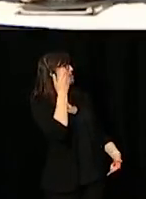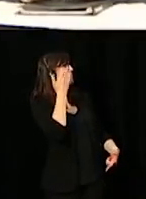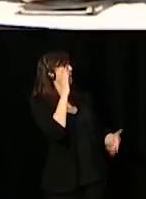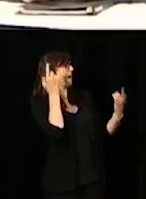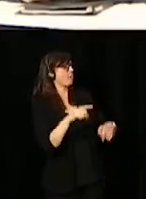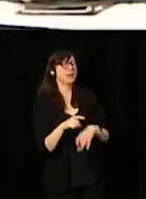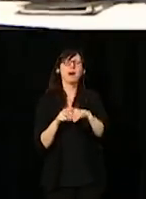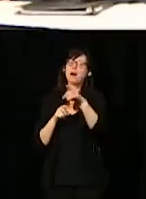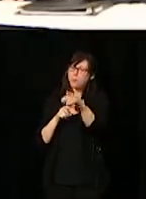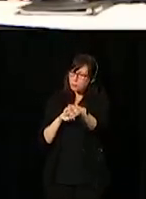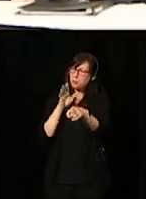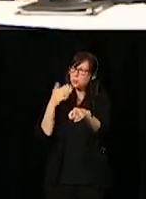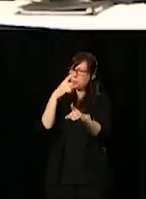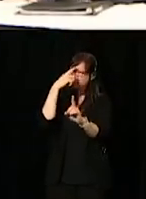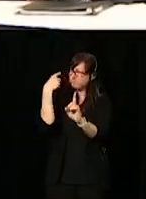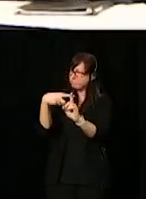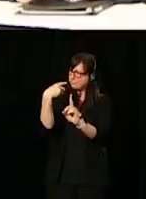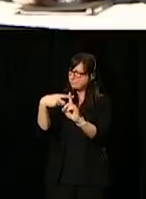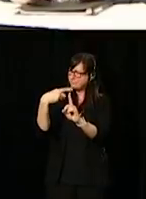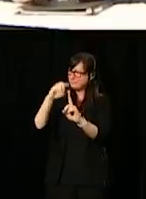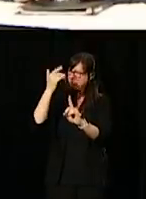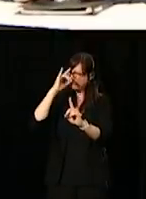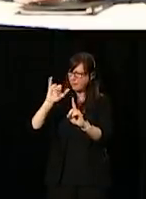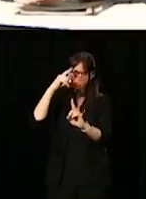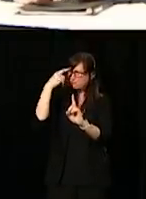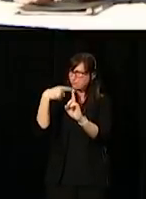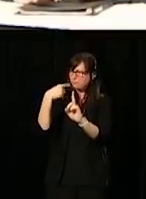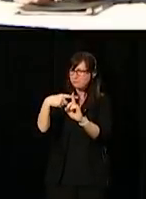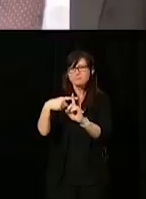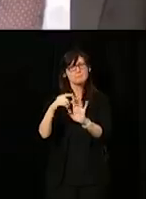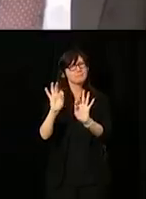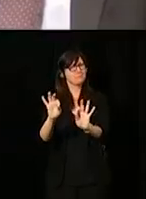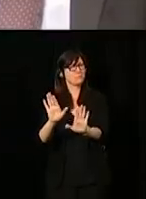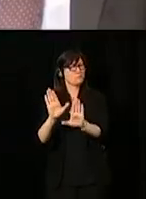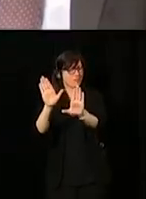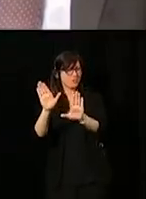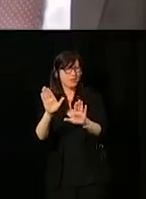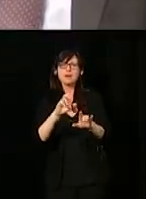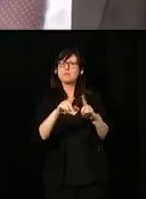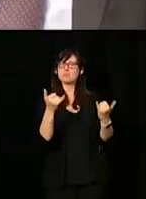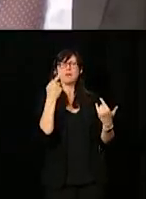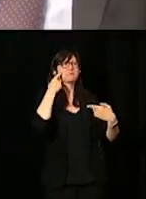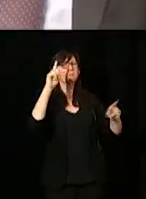Well, that's because you're the eternal optimist, Minister, and that's a wonderful thing, and we are here today with legislation